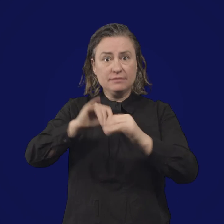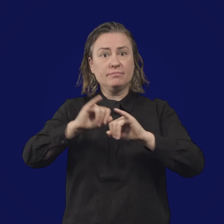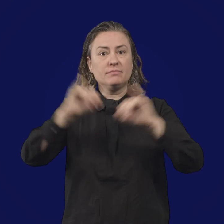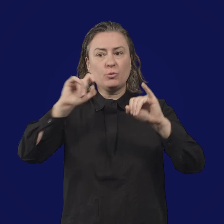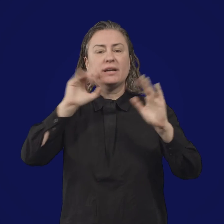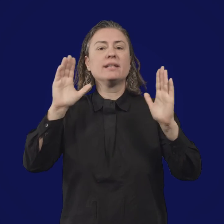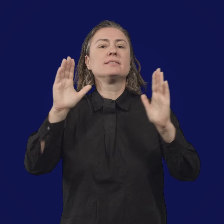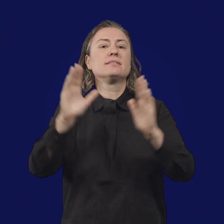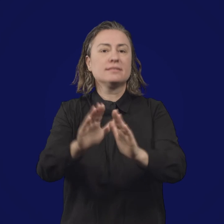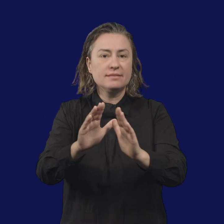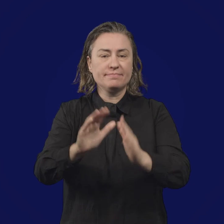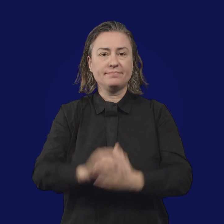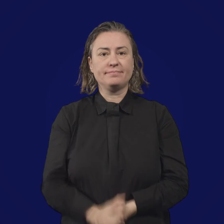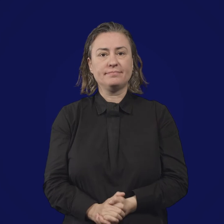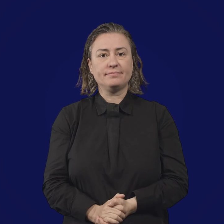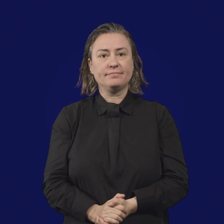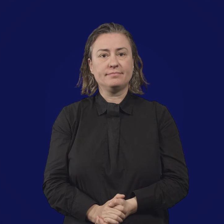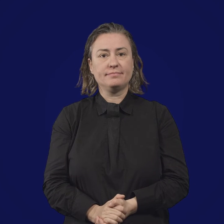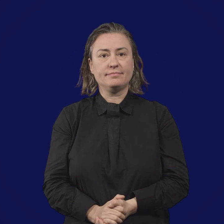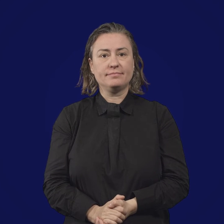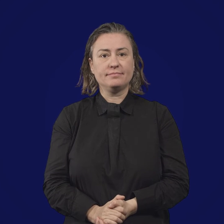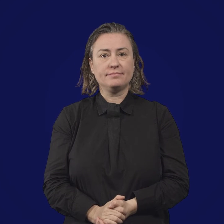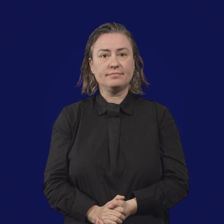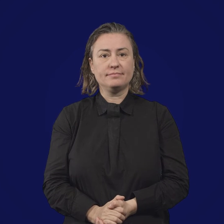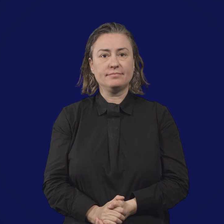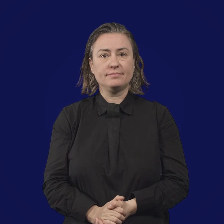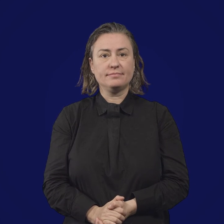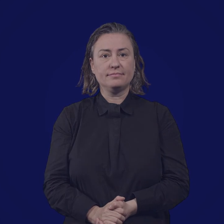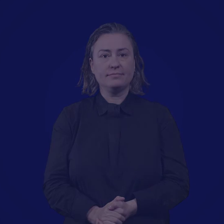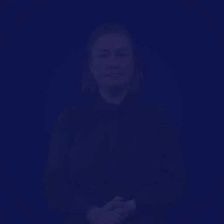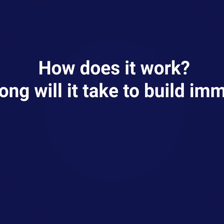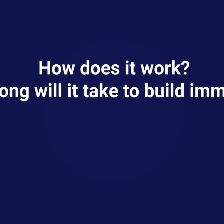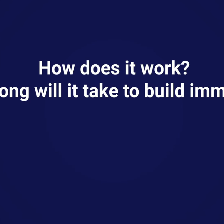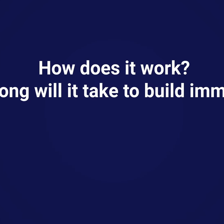which are administered 3-12 weeks apart, depending on the vaccine.